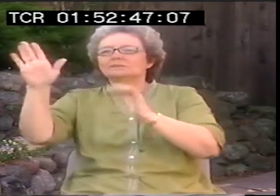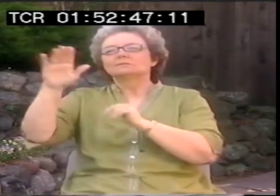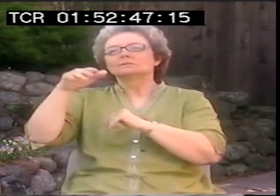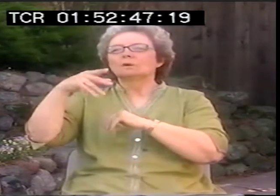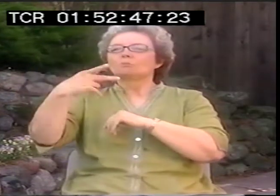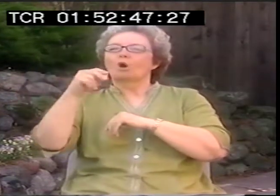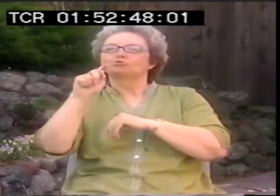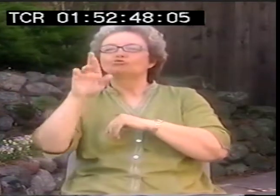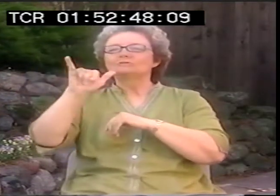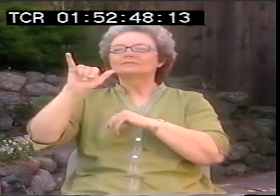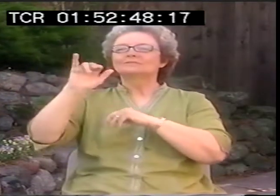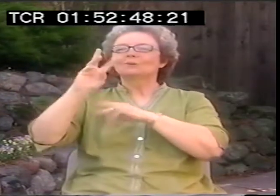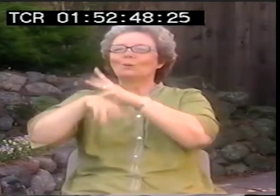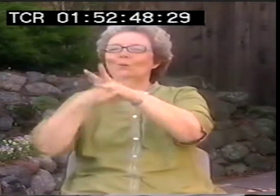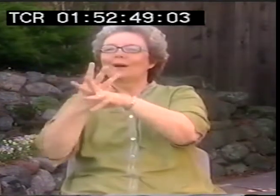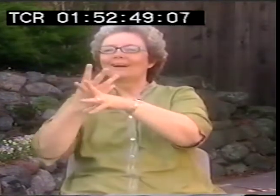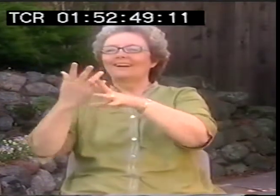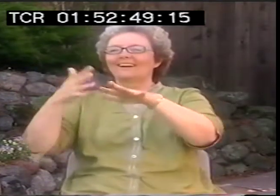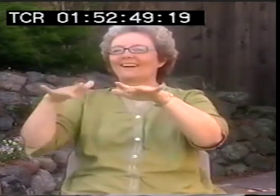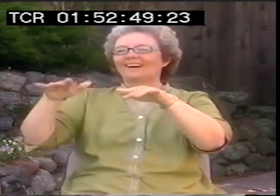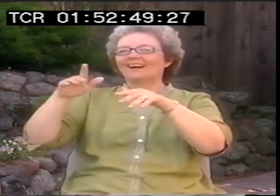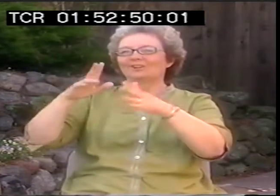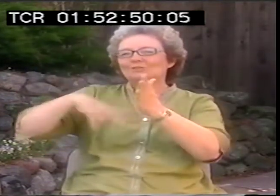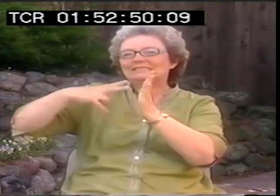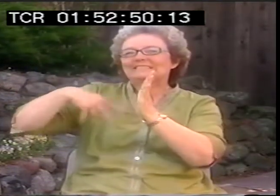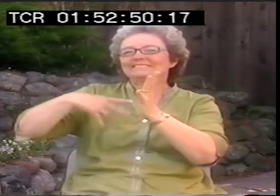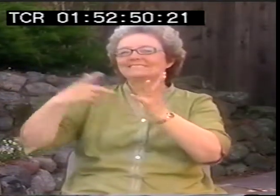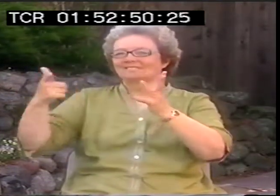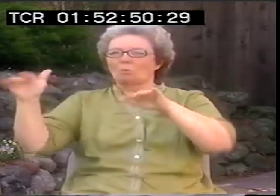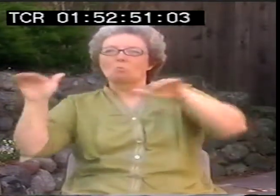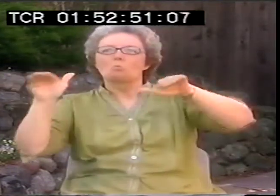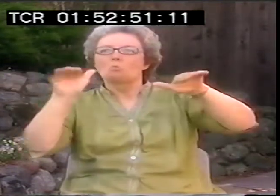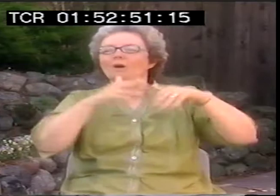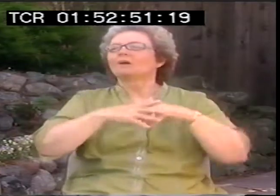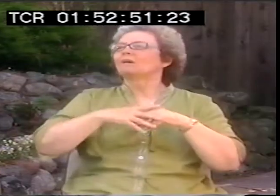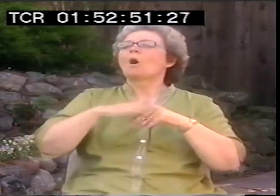And just through the grapevine, everybody hears about each other, you know. There's a woman in New York.